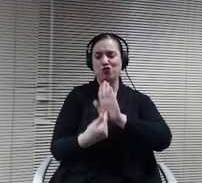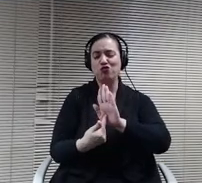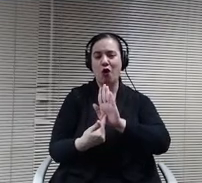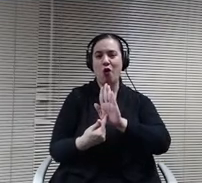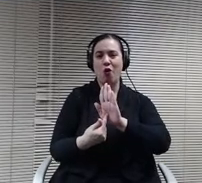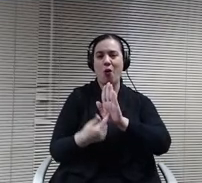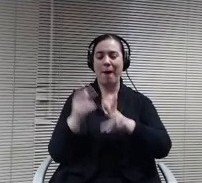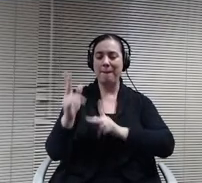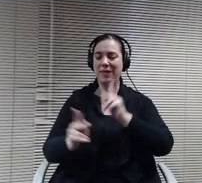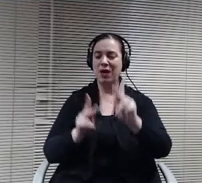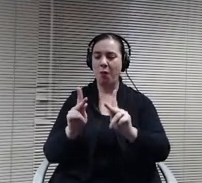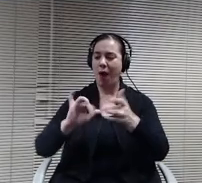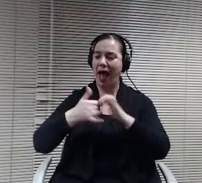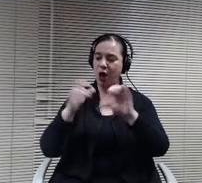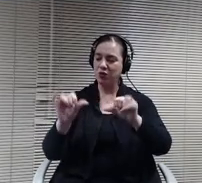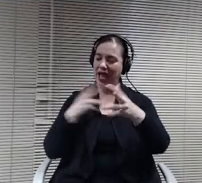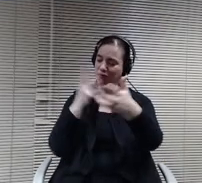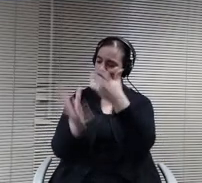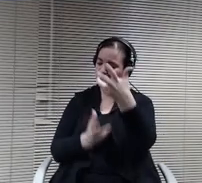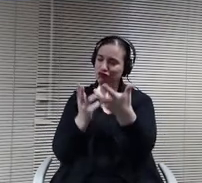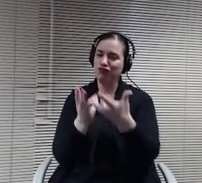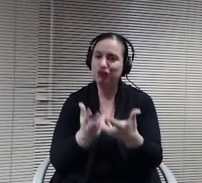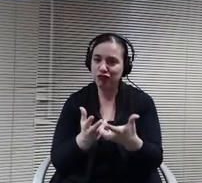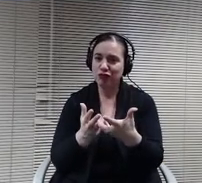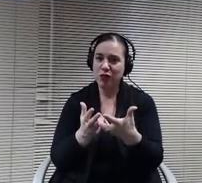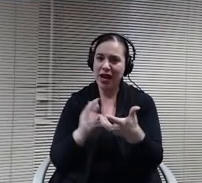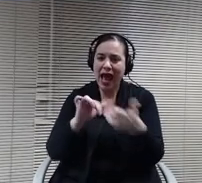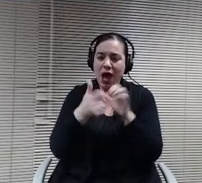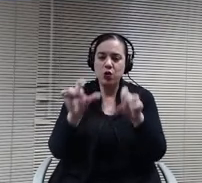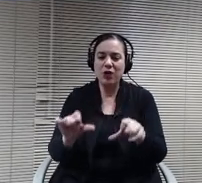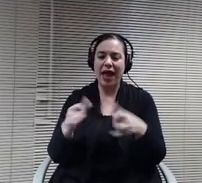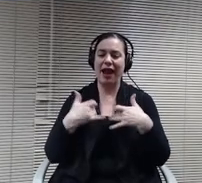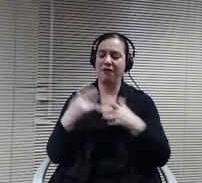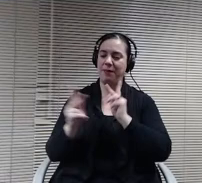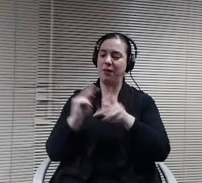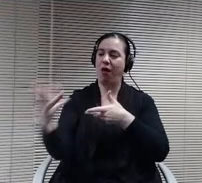include people? And so we really feel like in terms of excellence and belonging, one of the.